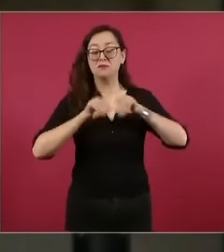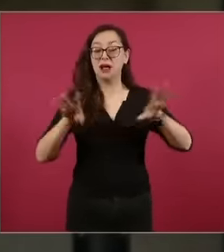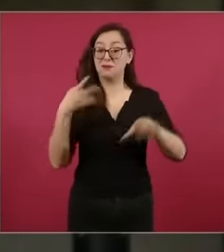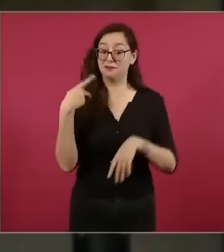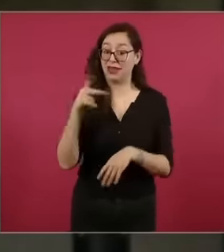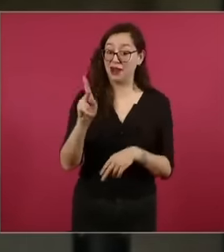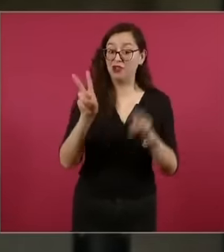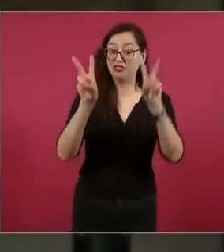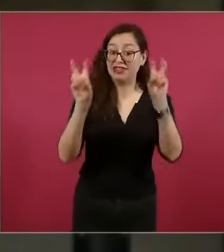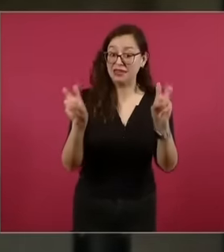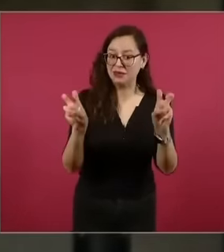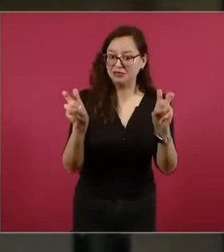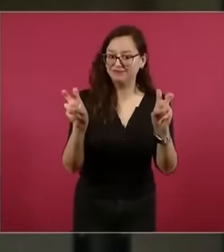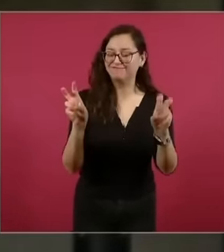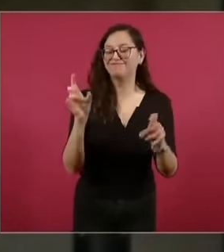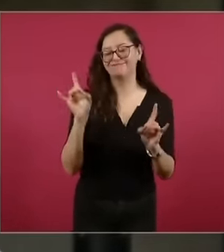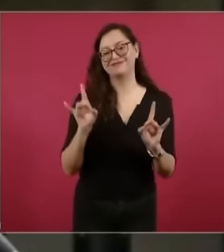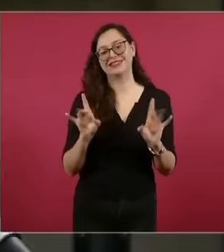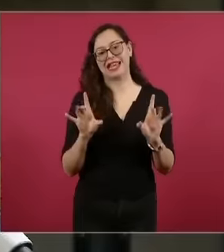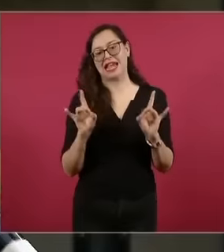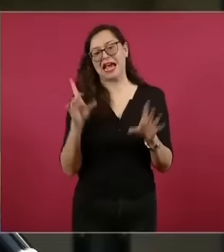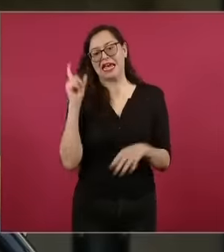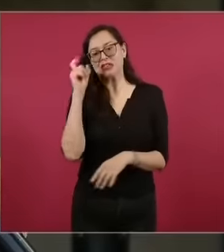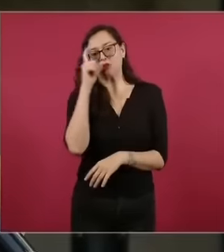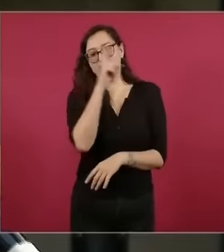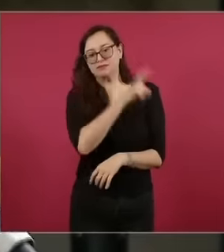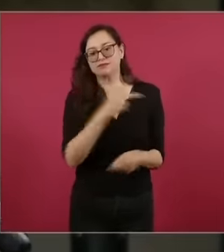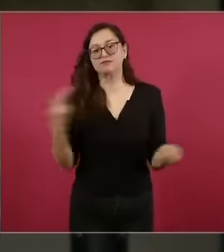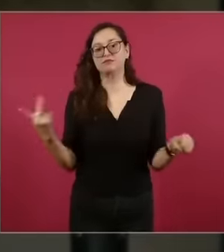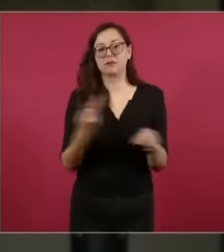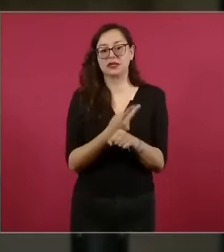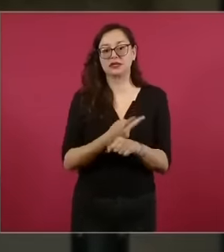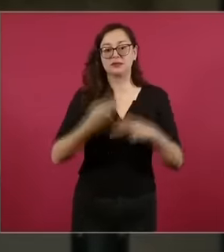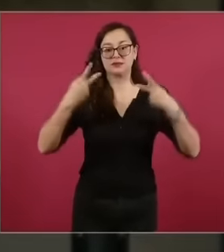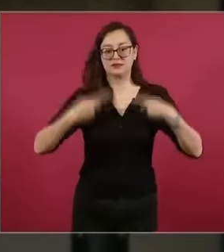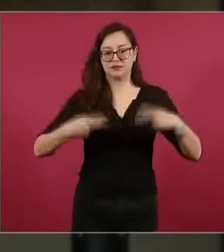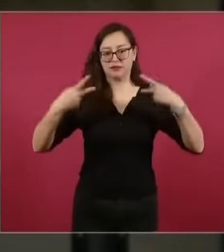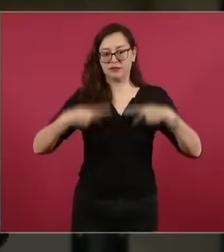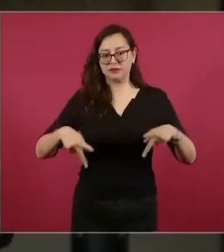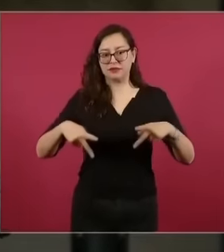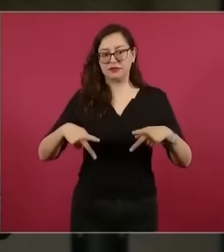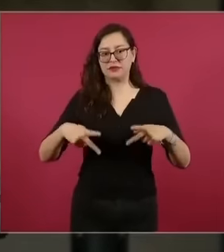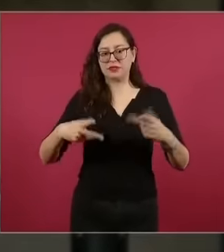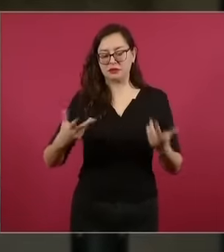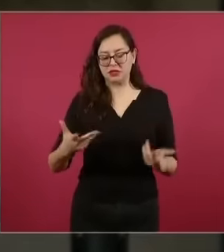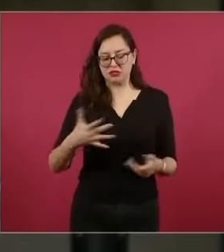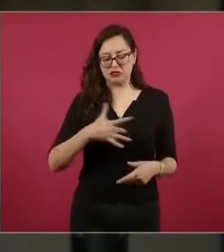there are, I dare say, not only thousands but millions of Mexicans who perceive themselves as the fifis that